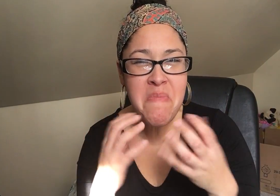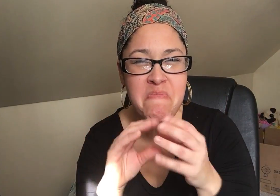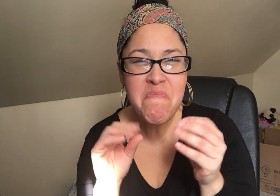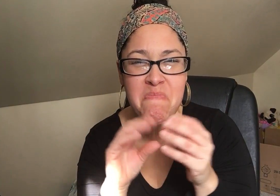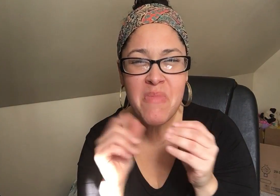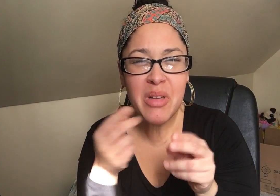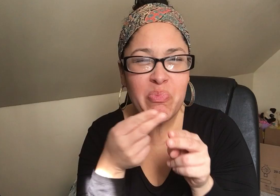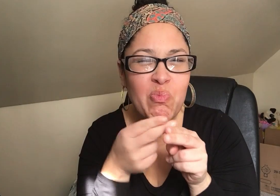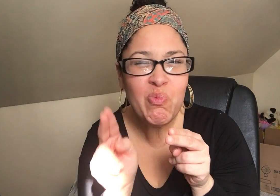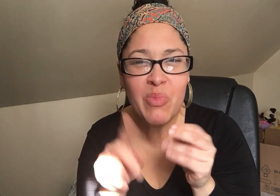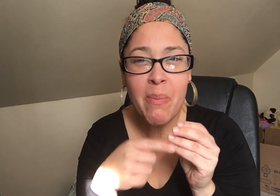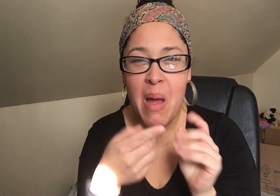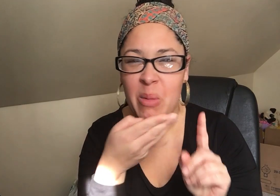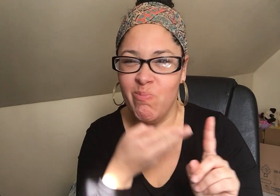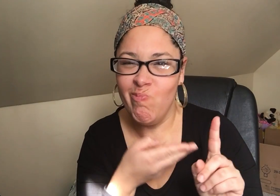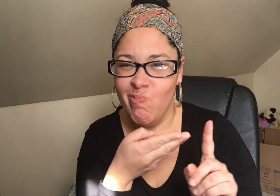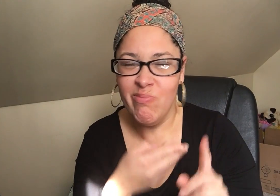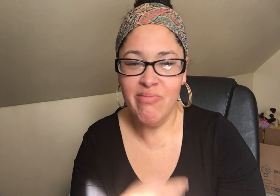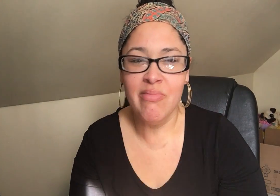Let me tell you a brief story about her.